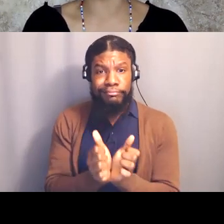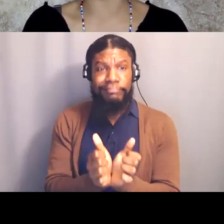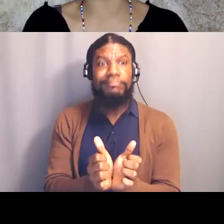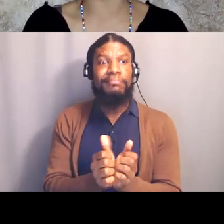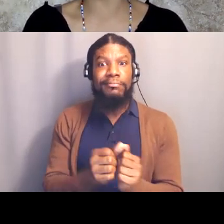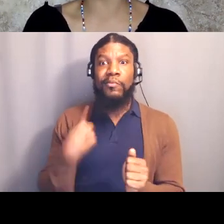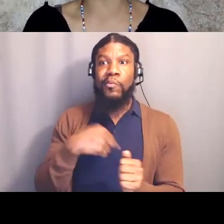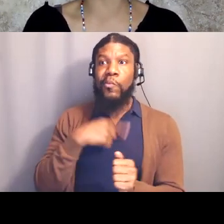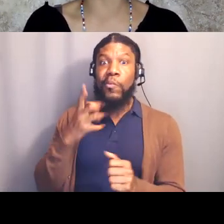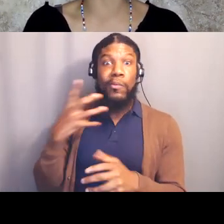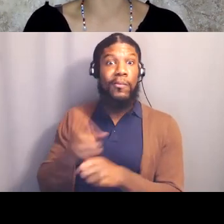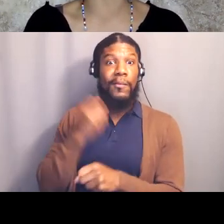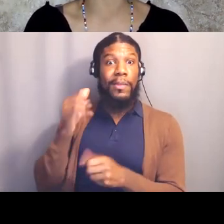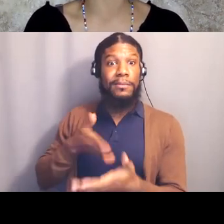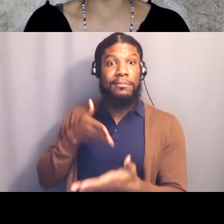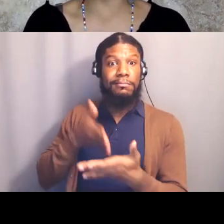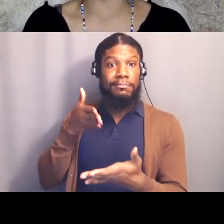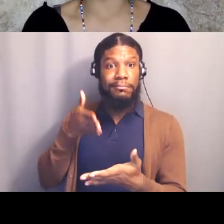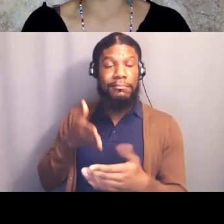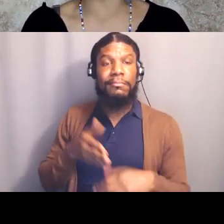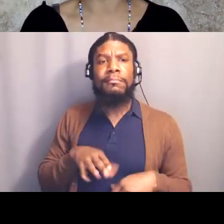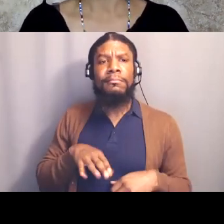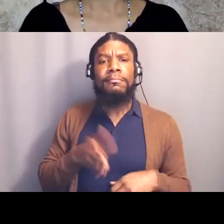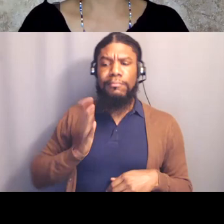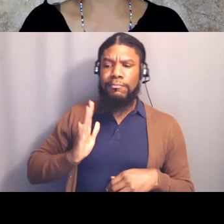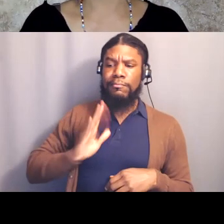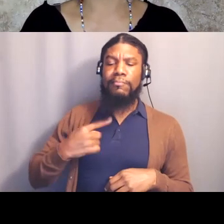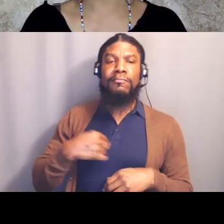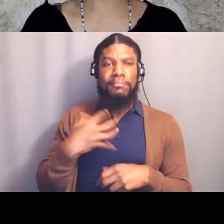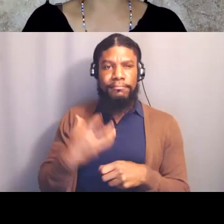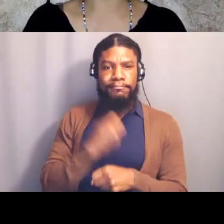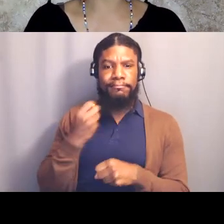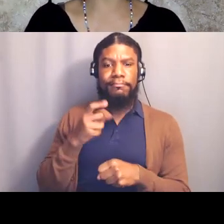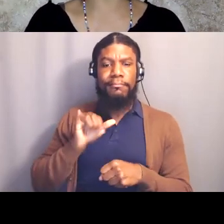so initially we won a restraining order, which is really kind of crazy